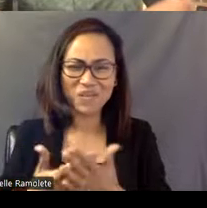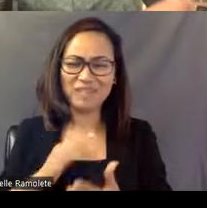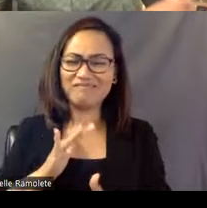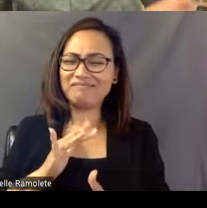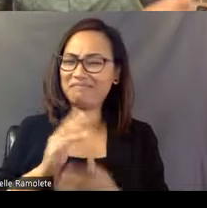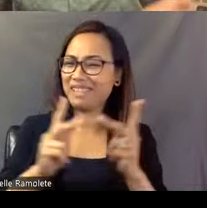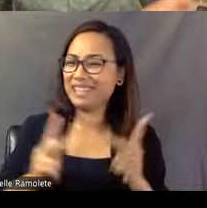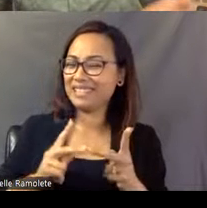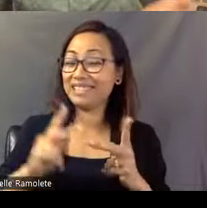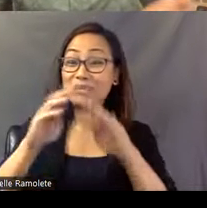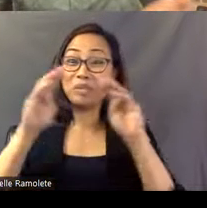to my favorite destinations.